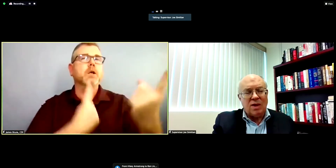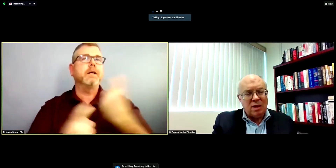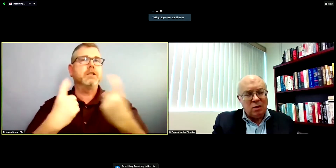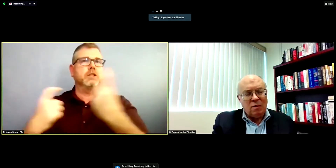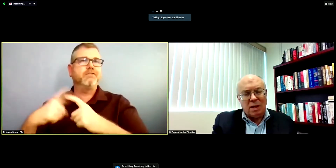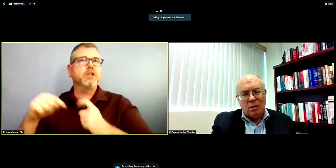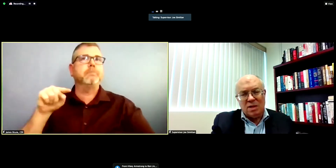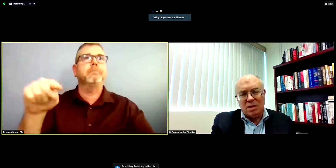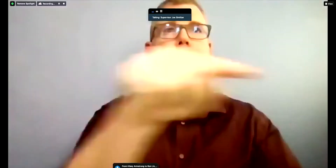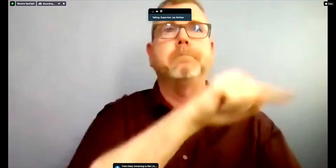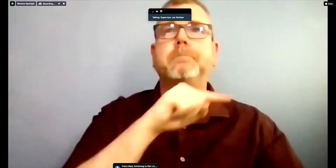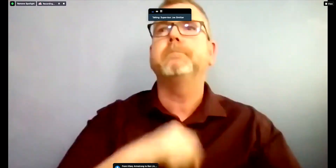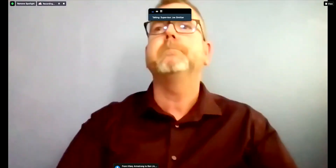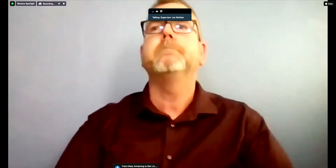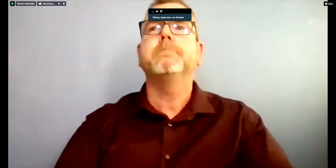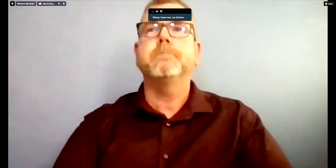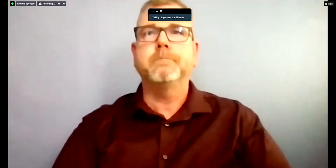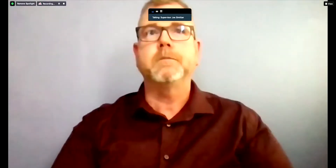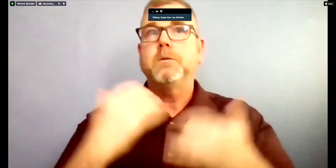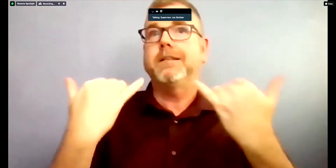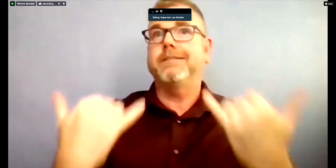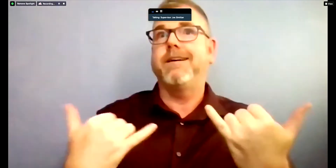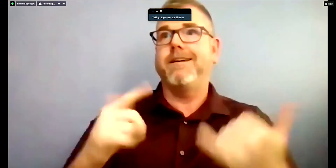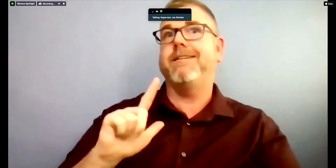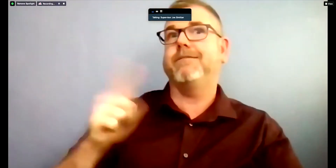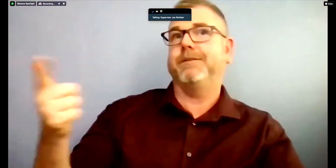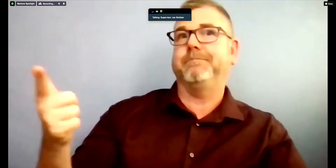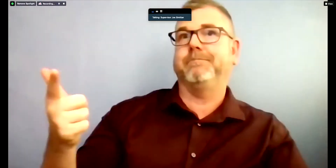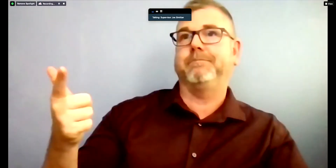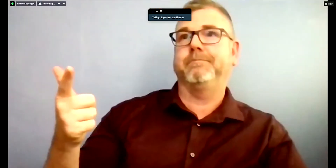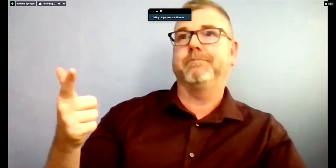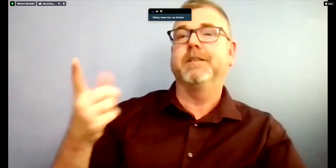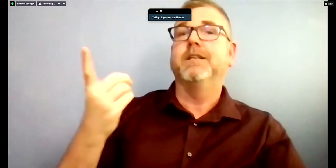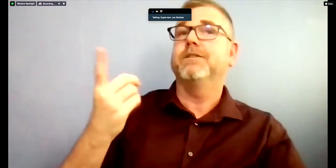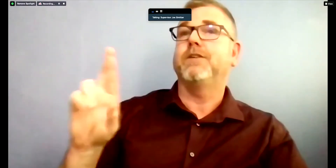thank you for being with us, and thank you for all the good work to get us to this place today.